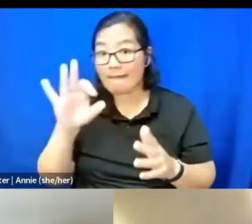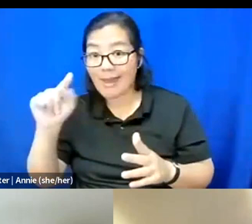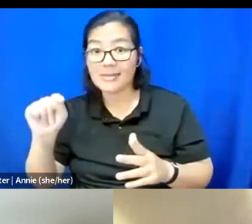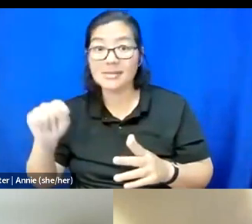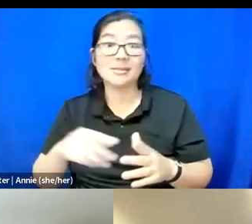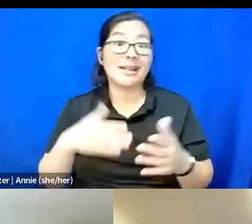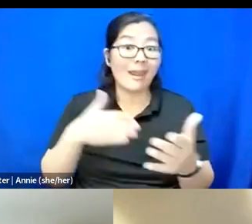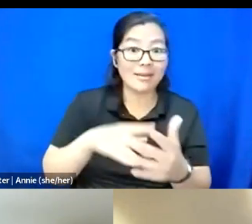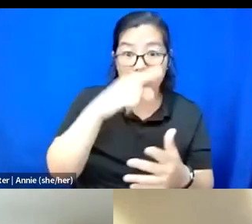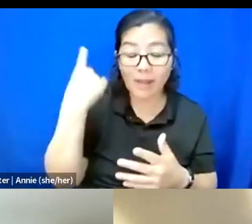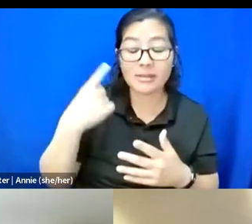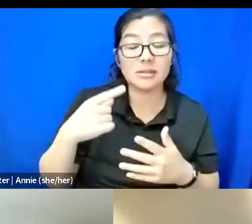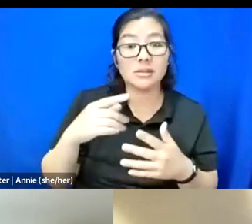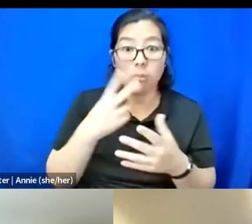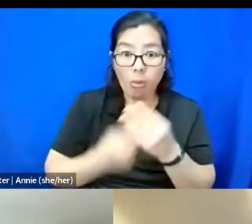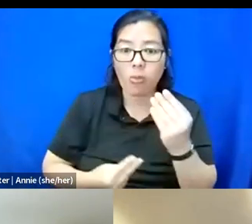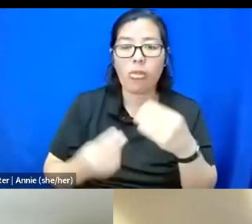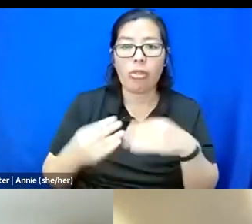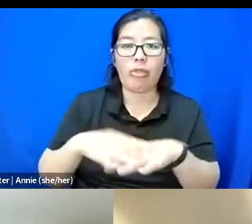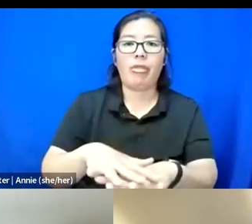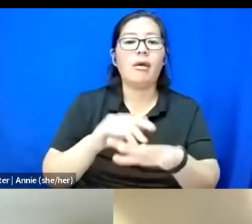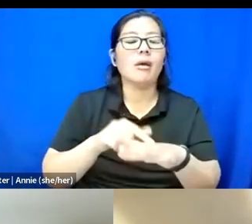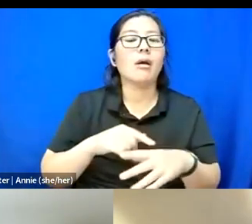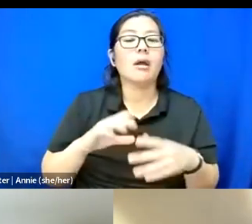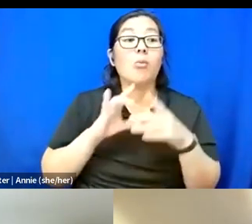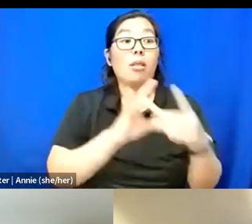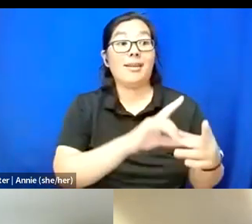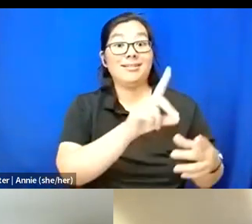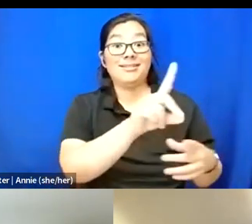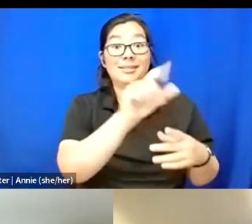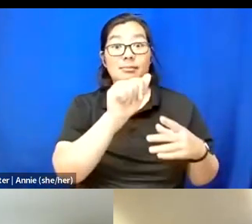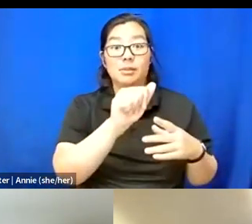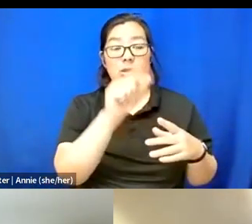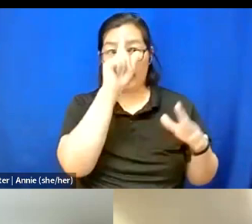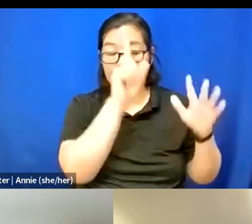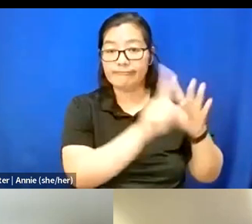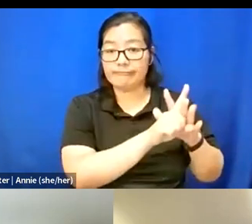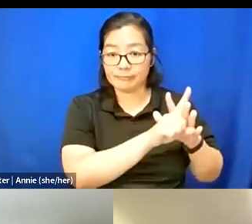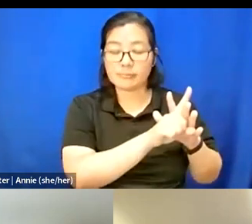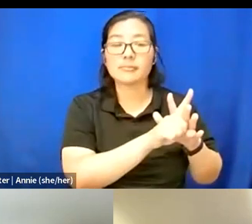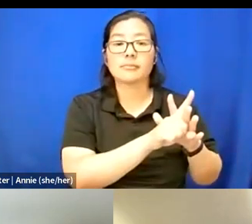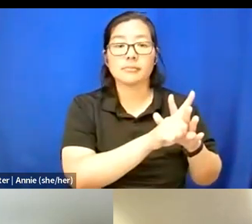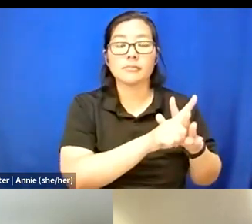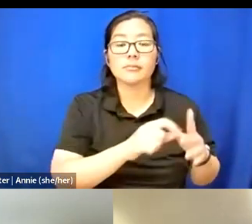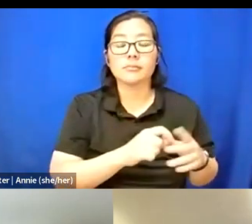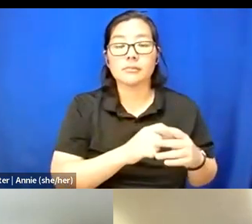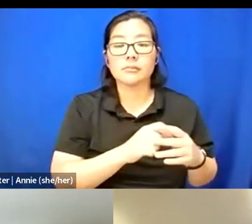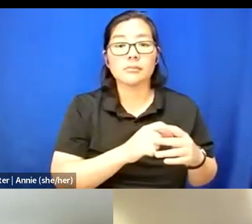I think in terms of disability, what comes to mind is just the way that, like,